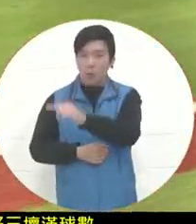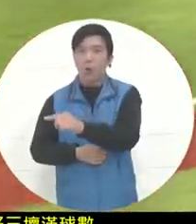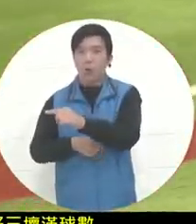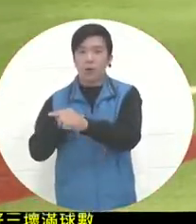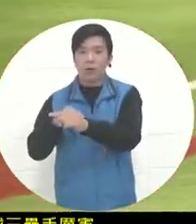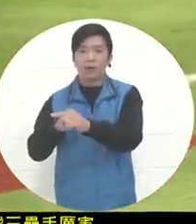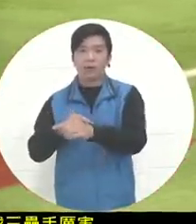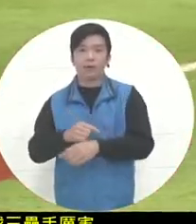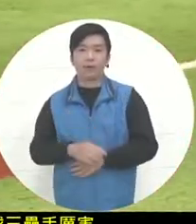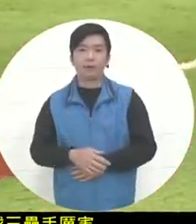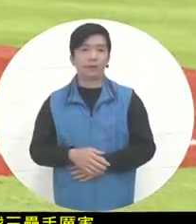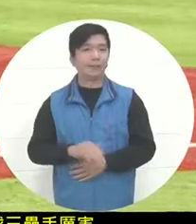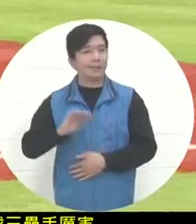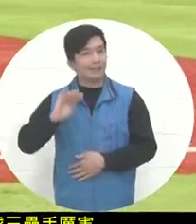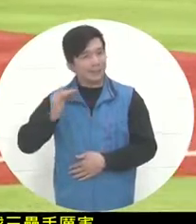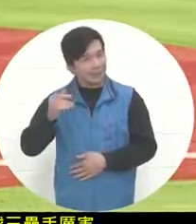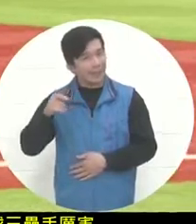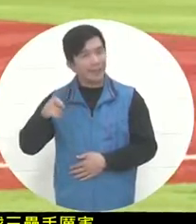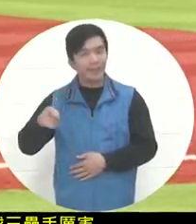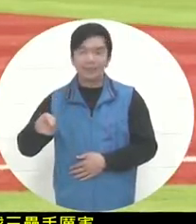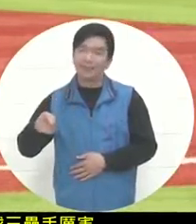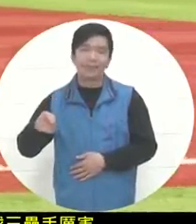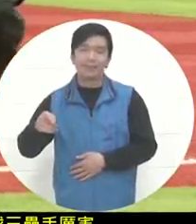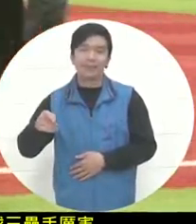this time. He stepped on a base bag.